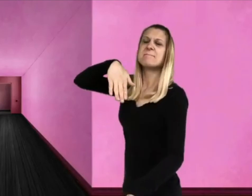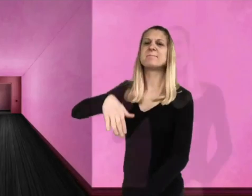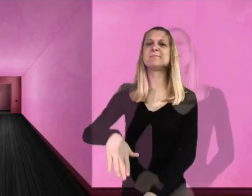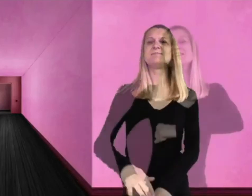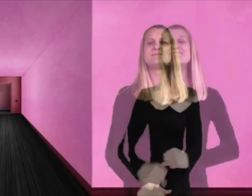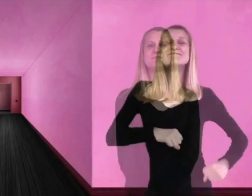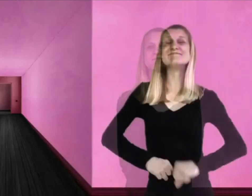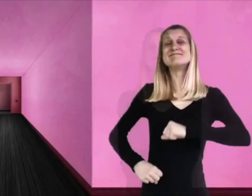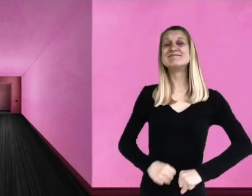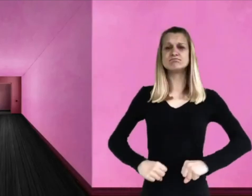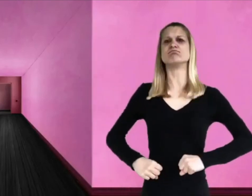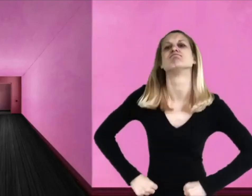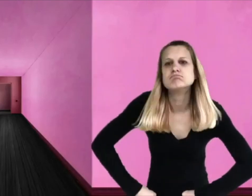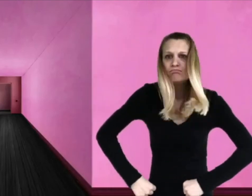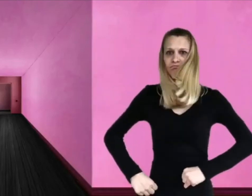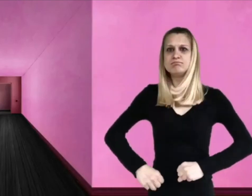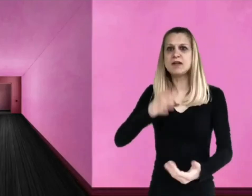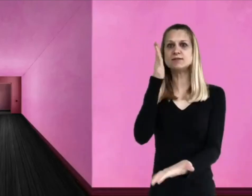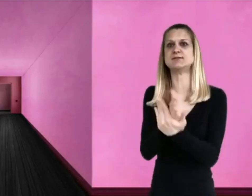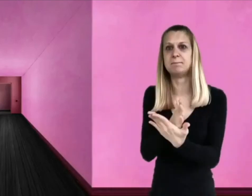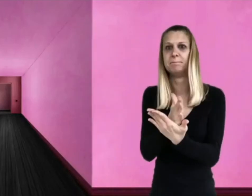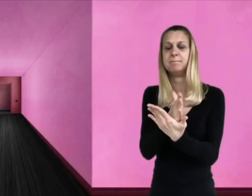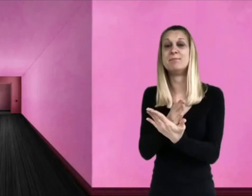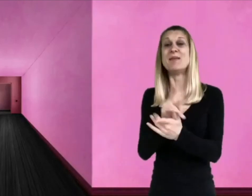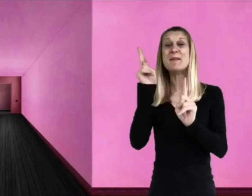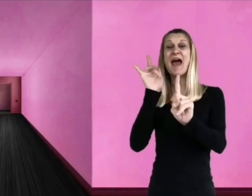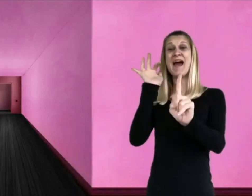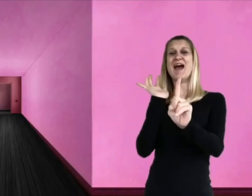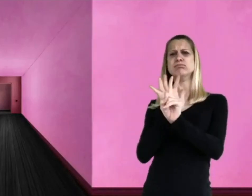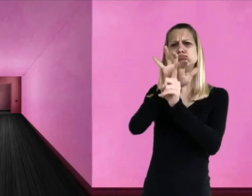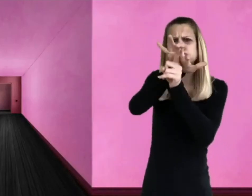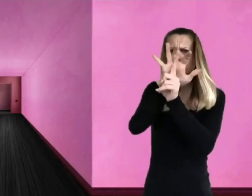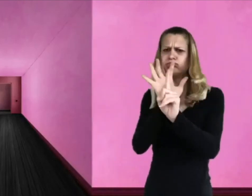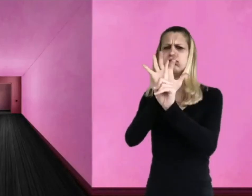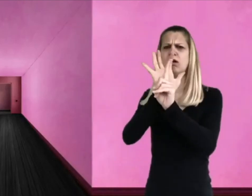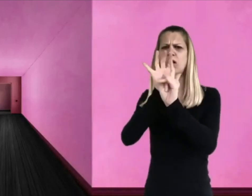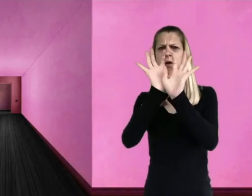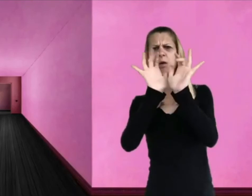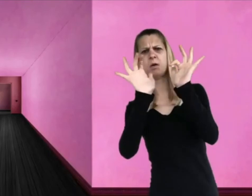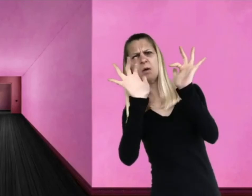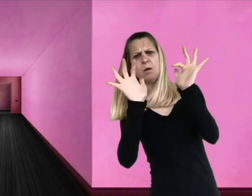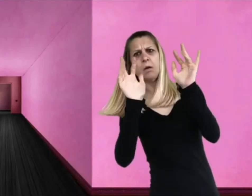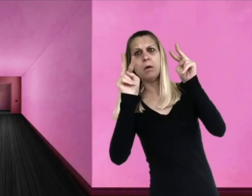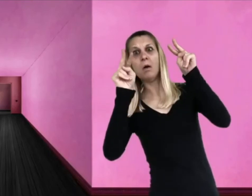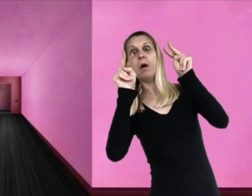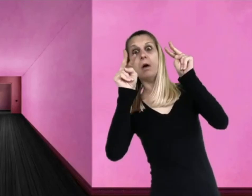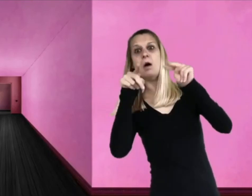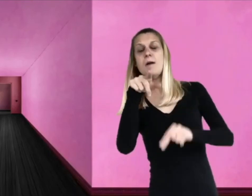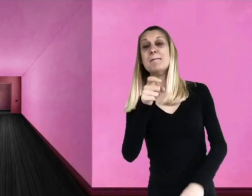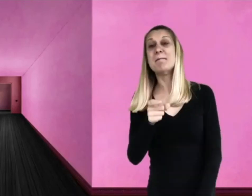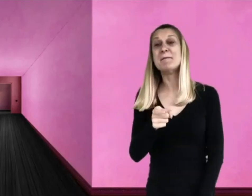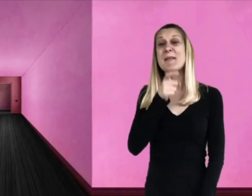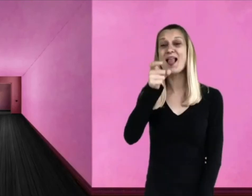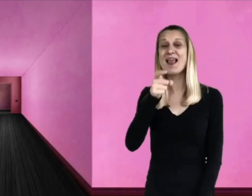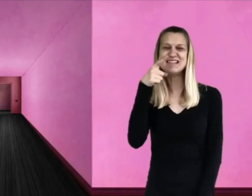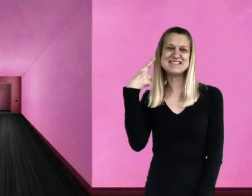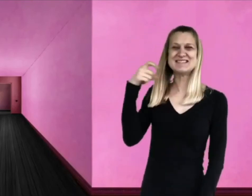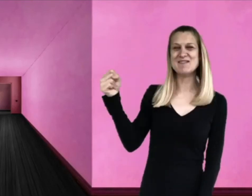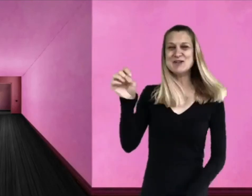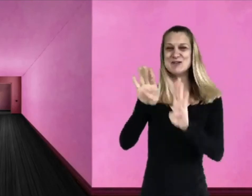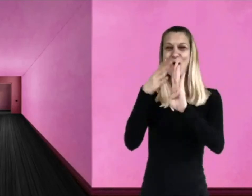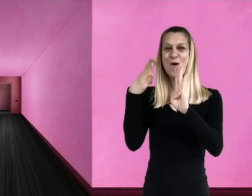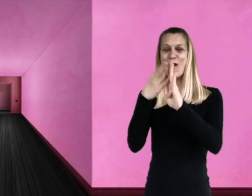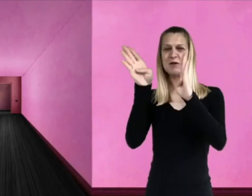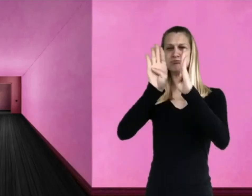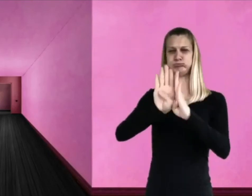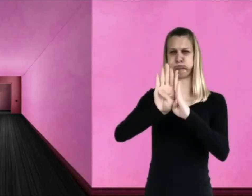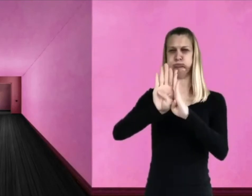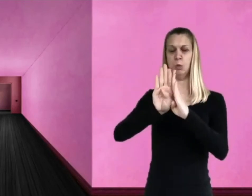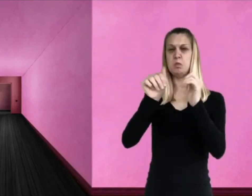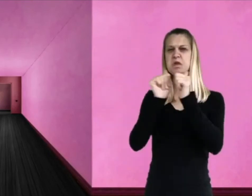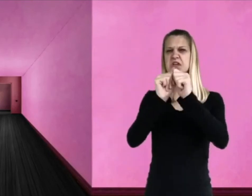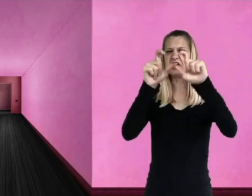Then suddenly, Mr. Wonka stopped. In front of him, there was a shiny metal door. The party crowded round.